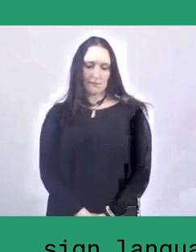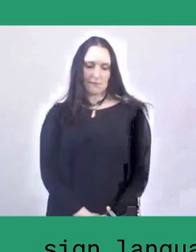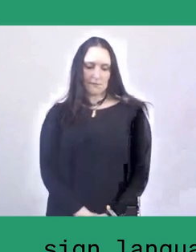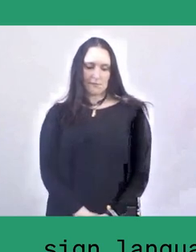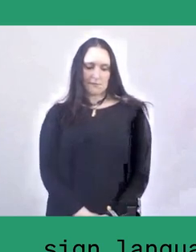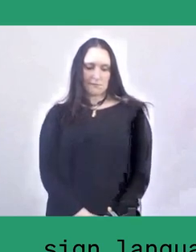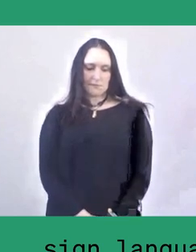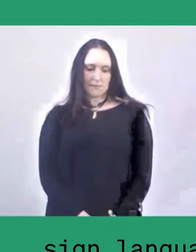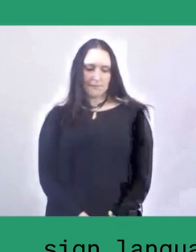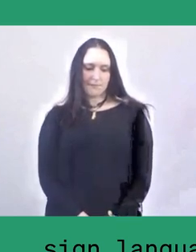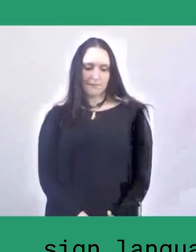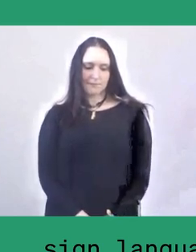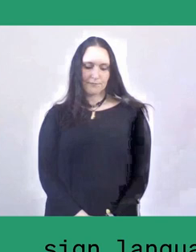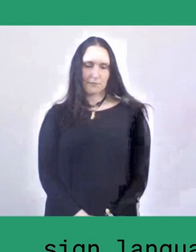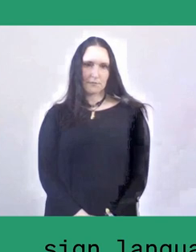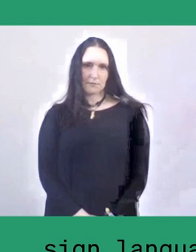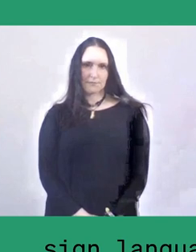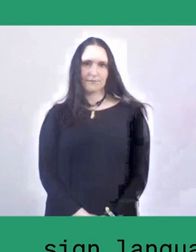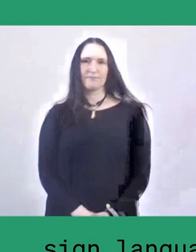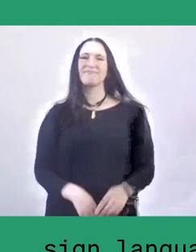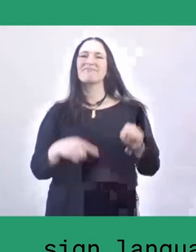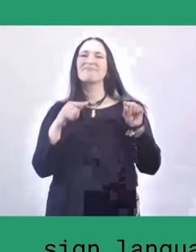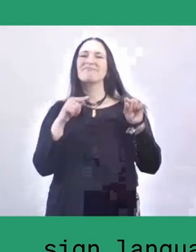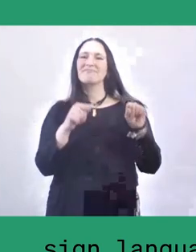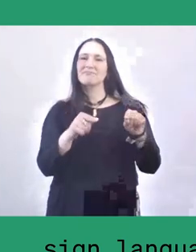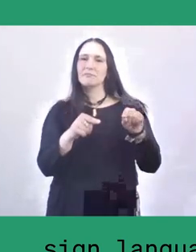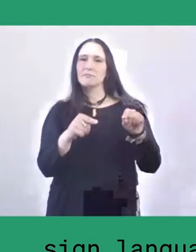So, the aim of this organisation